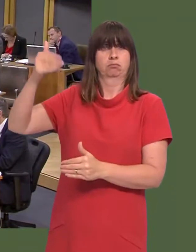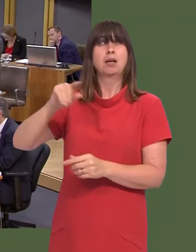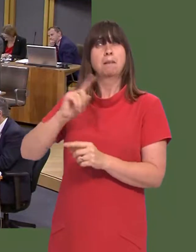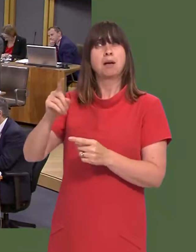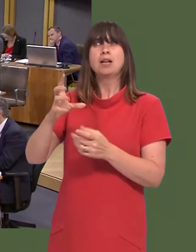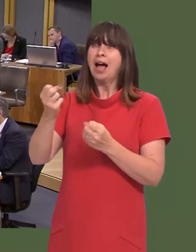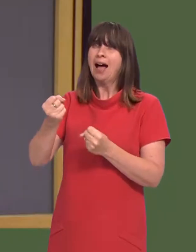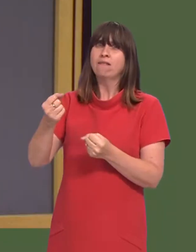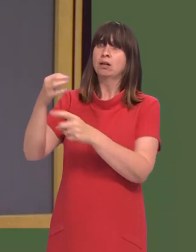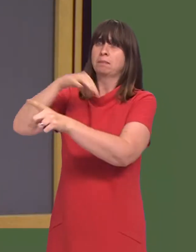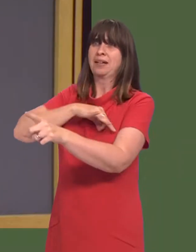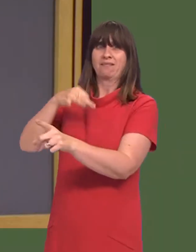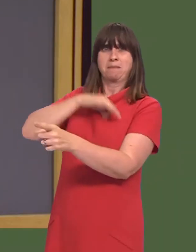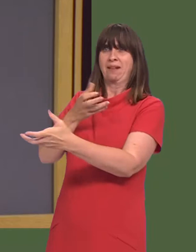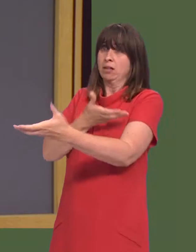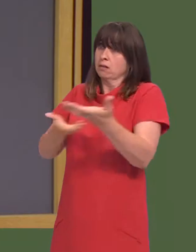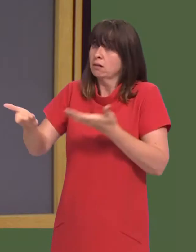But this is a reciprocal process.